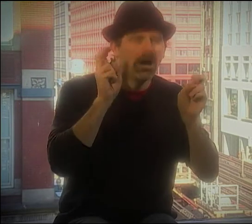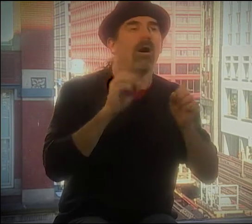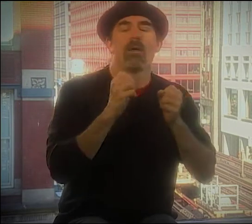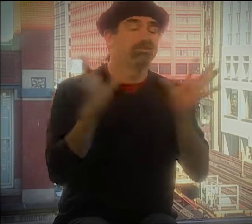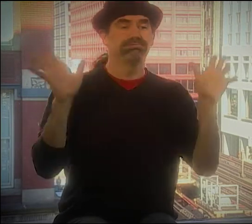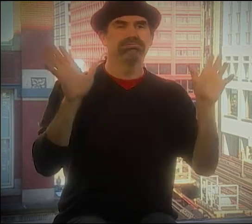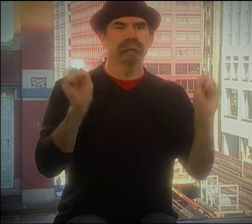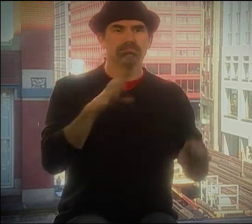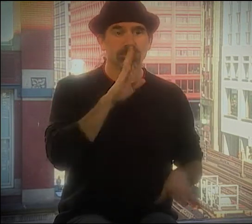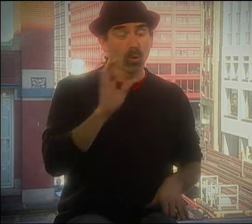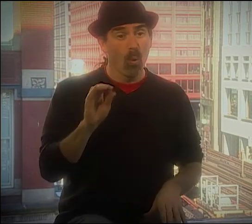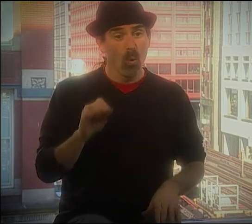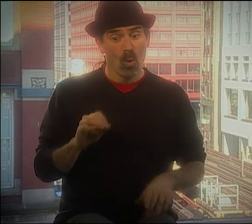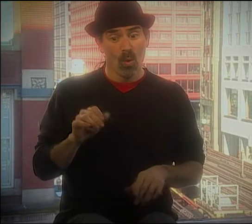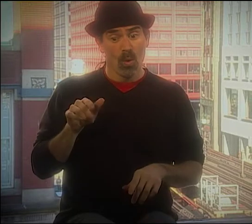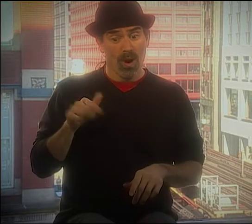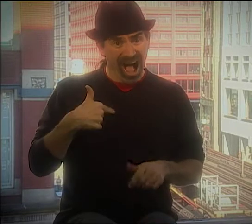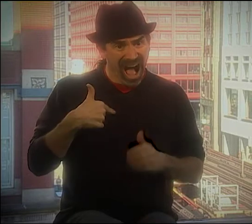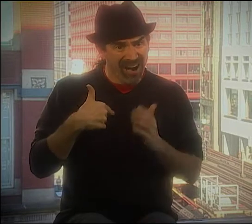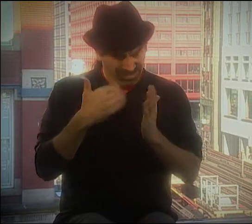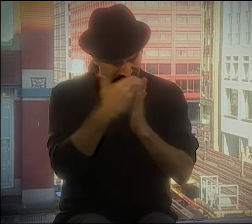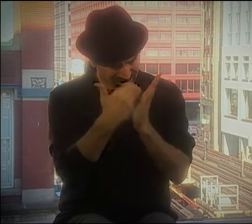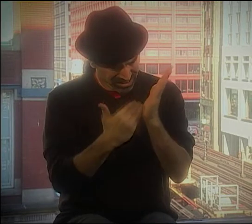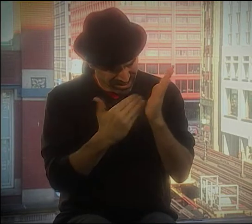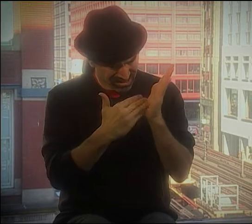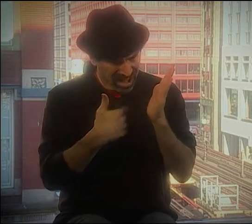THE JESTER THERE, AND HE TALKS FOR THE KING.